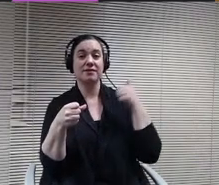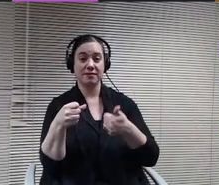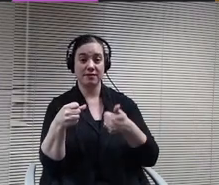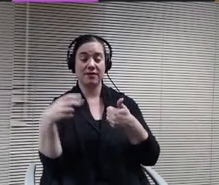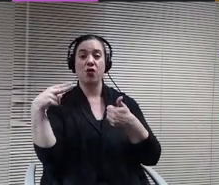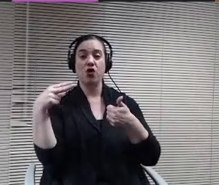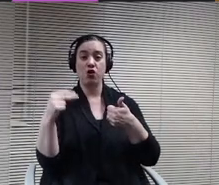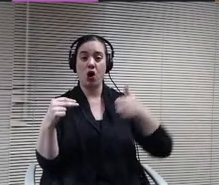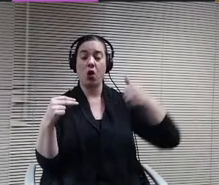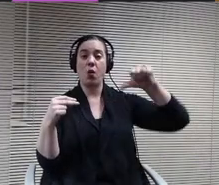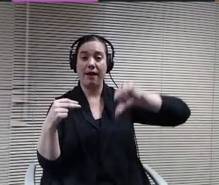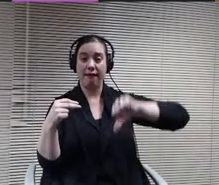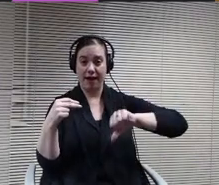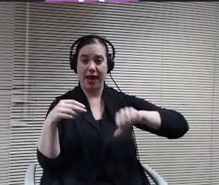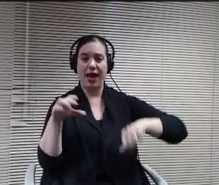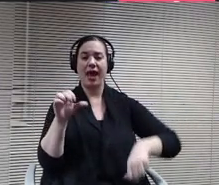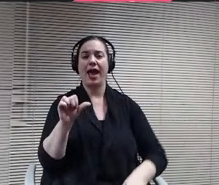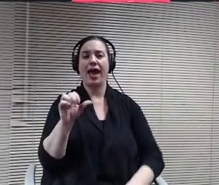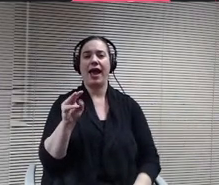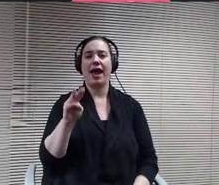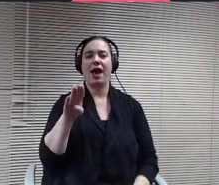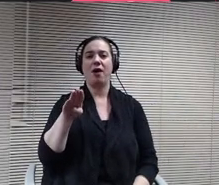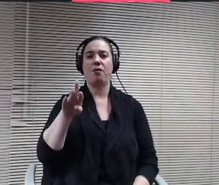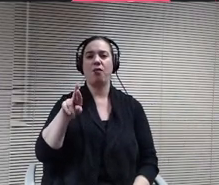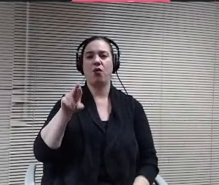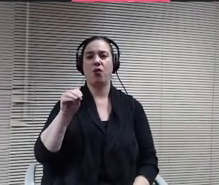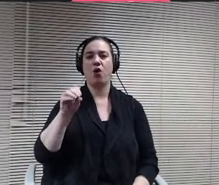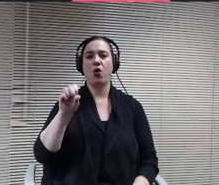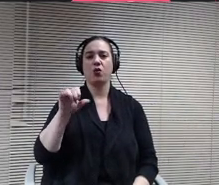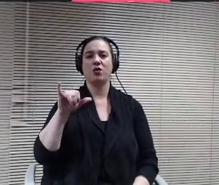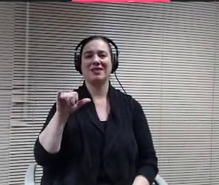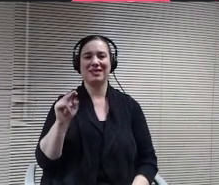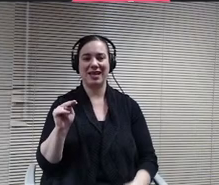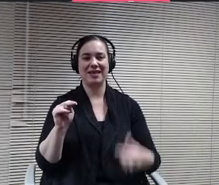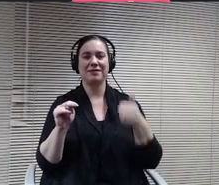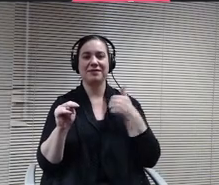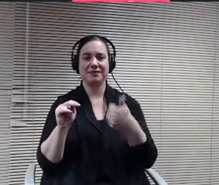member Ambrose and board Member Becker. I boardmember Holcomb.